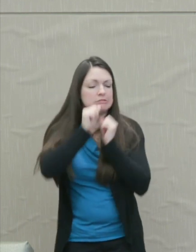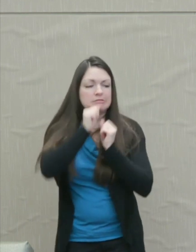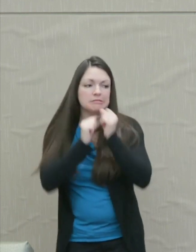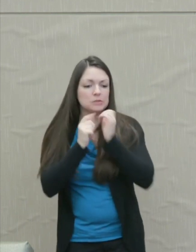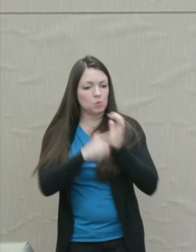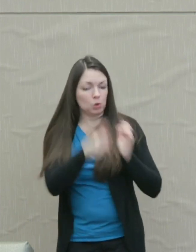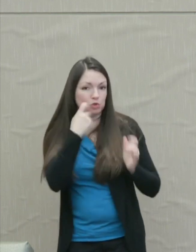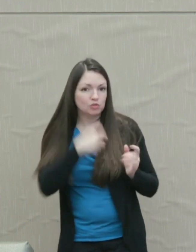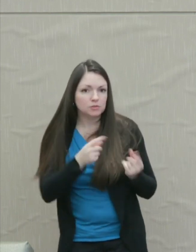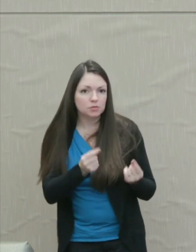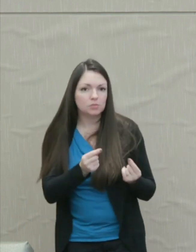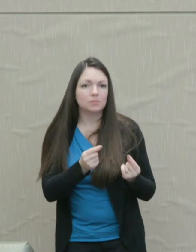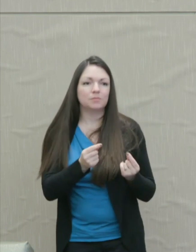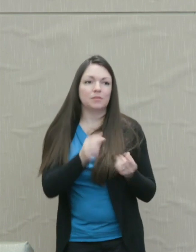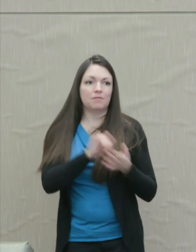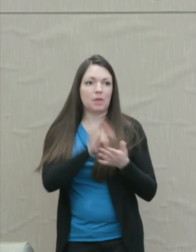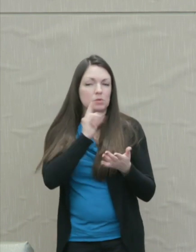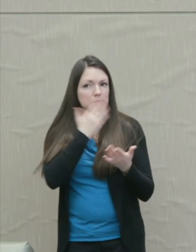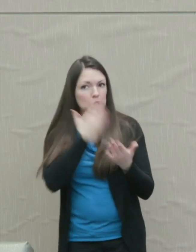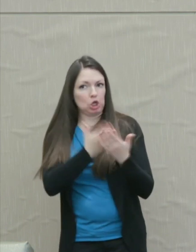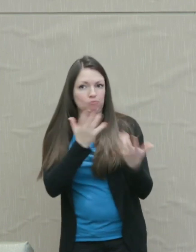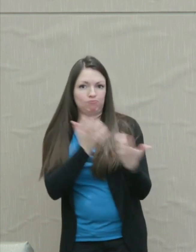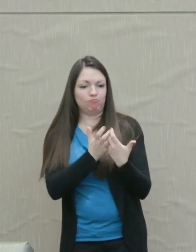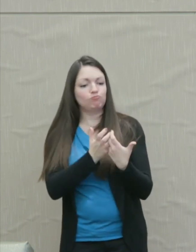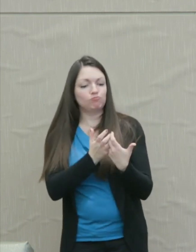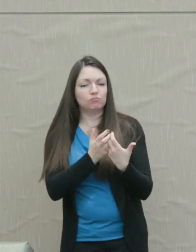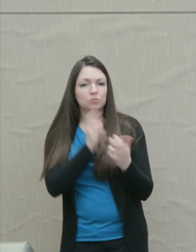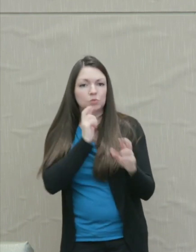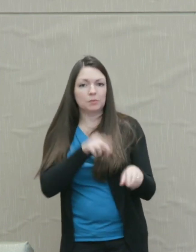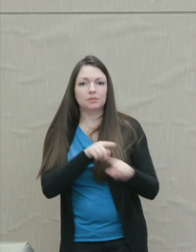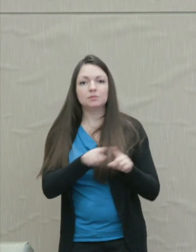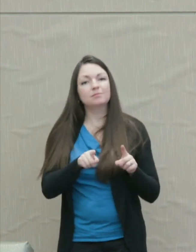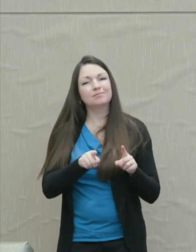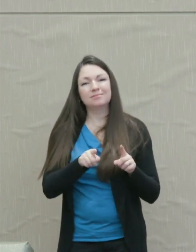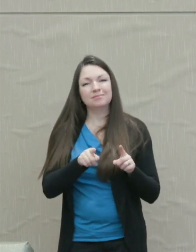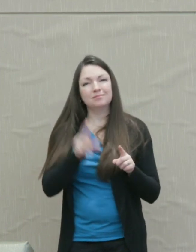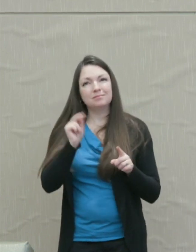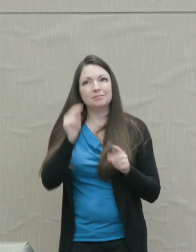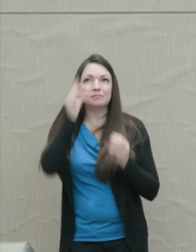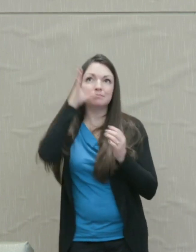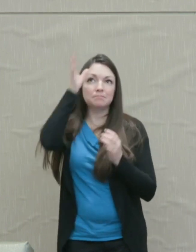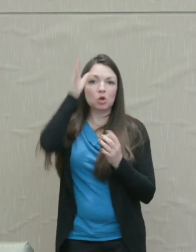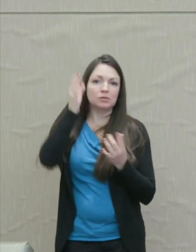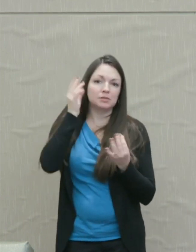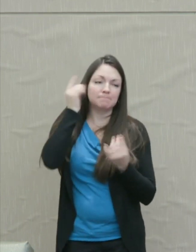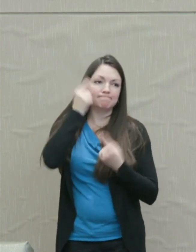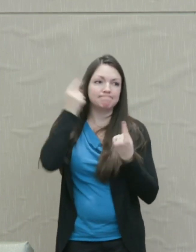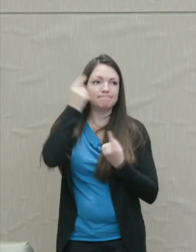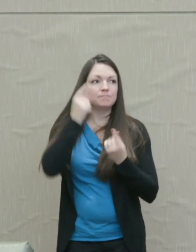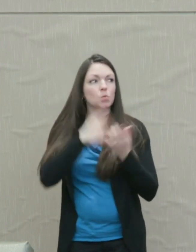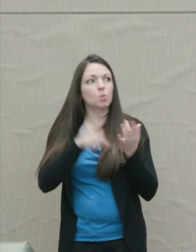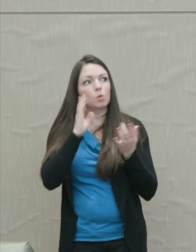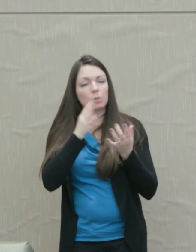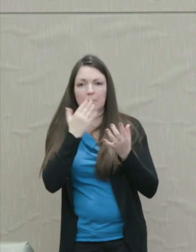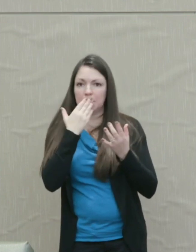that by itself was a fitting response. Instead, they ask themselves what kind of reaction will be firm enough to get the child's